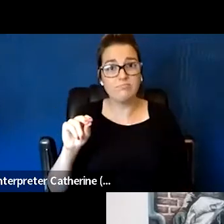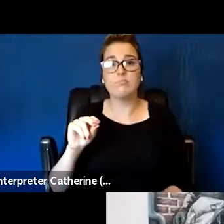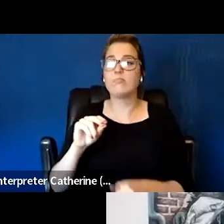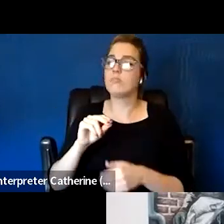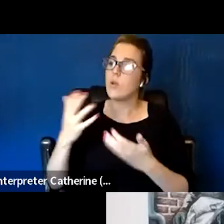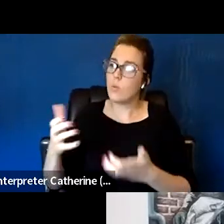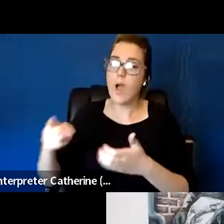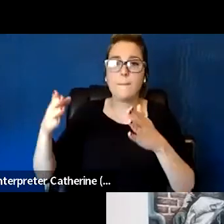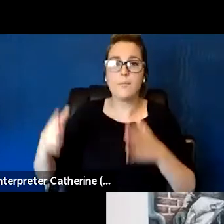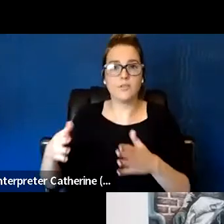and quality of care.